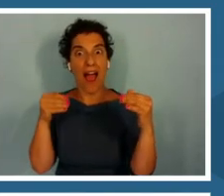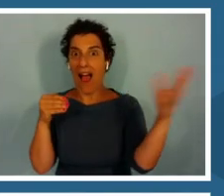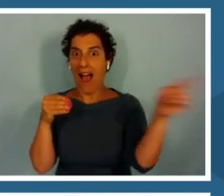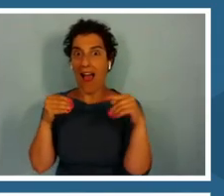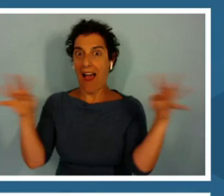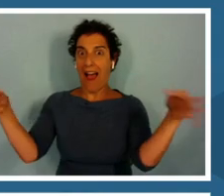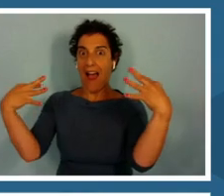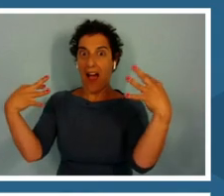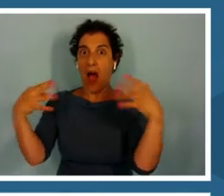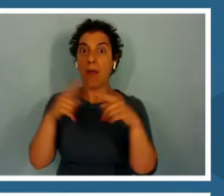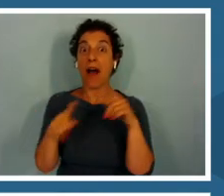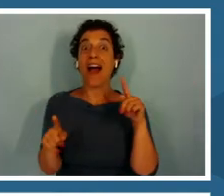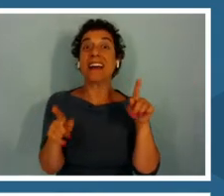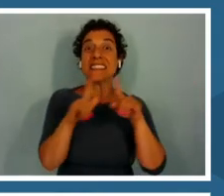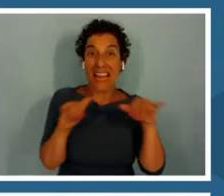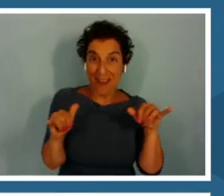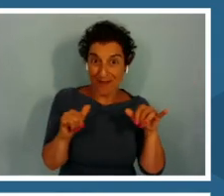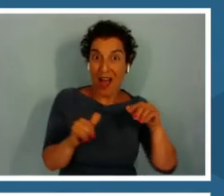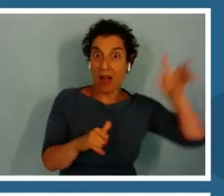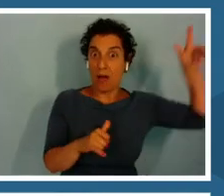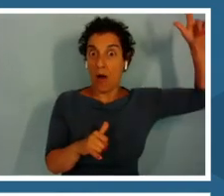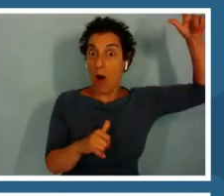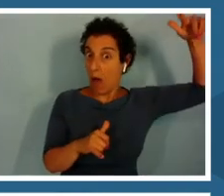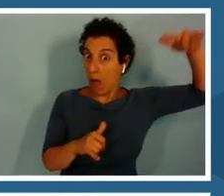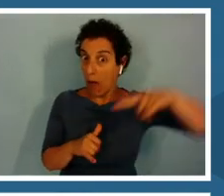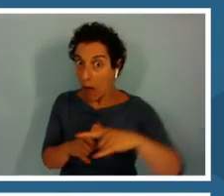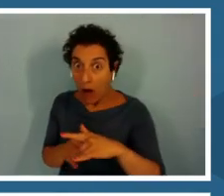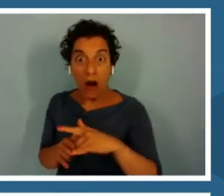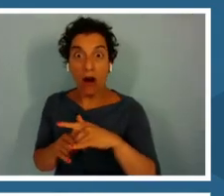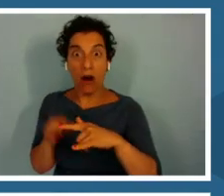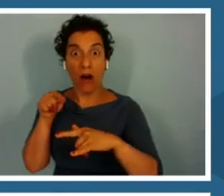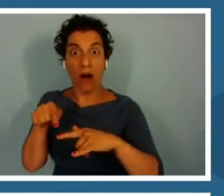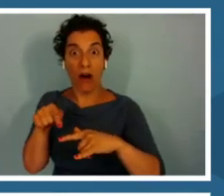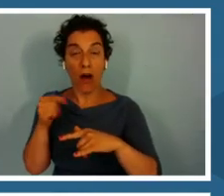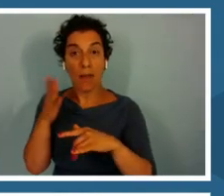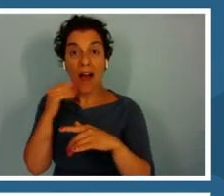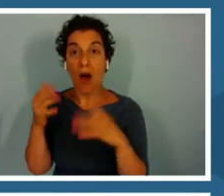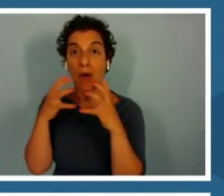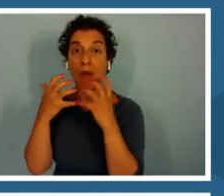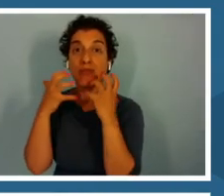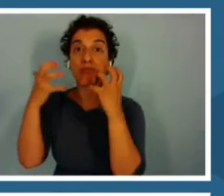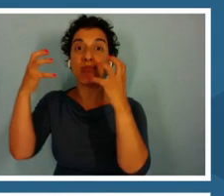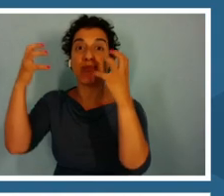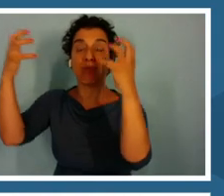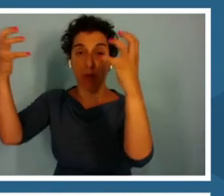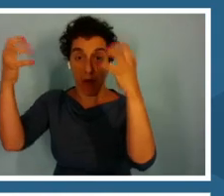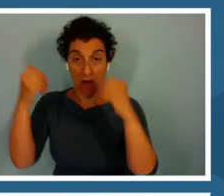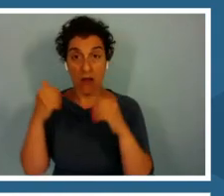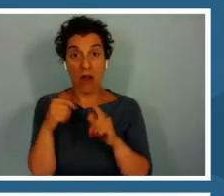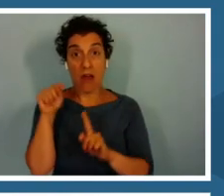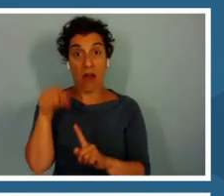threat level as they spend more time on a single call, the bat player will have a better